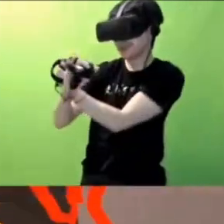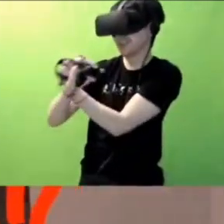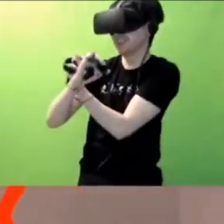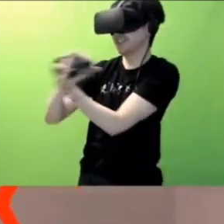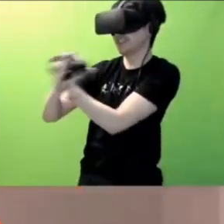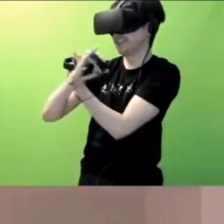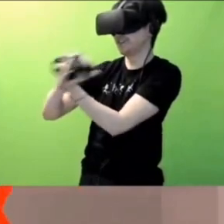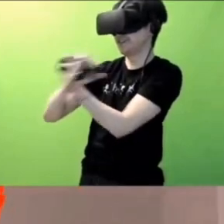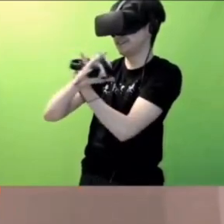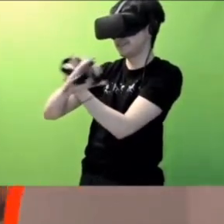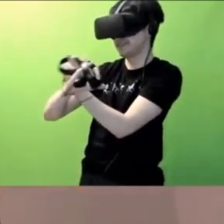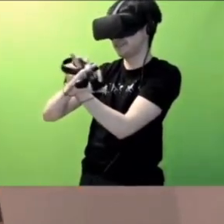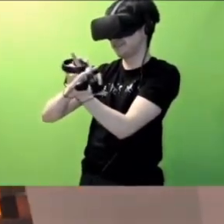Same